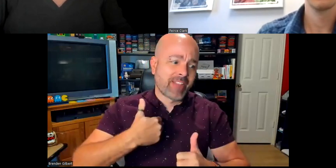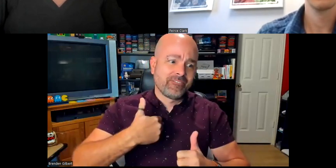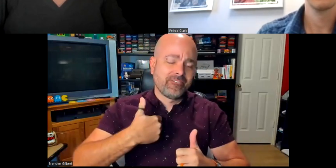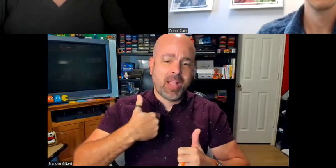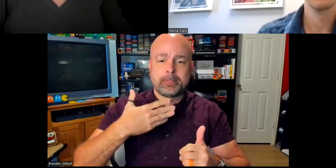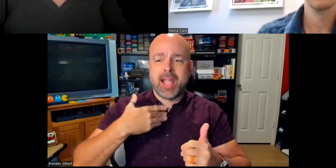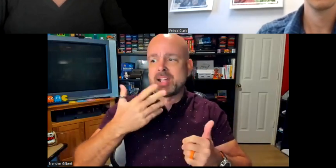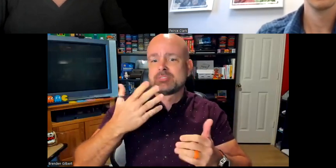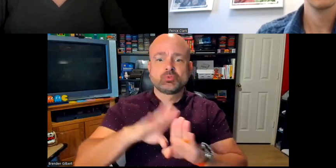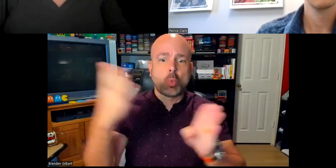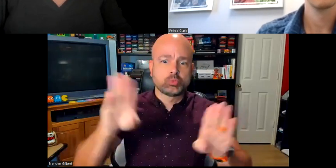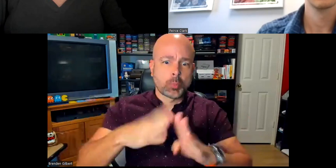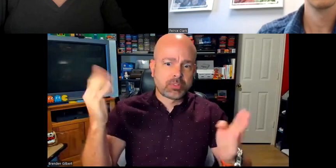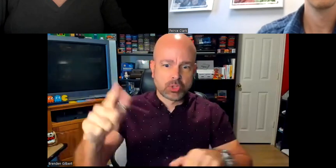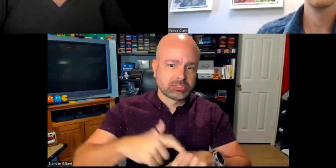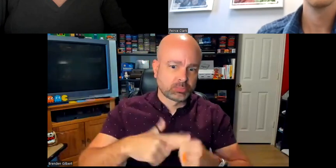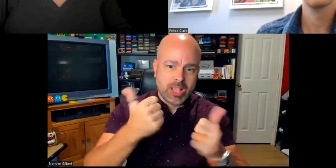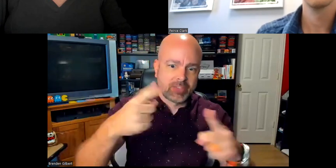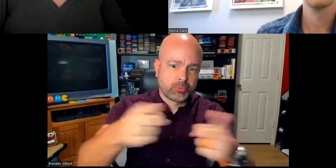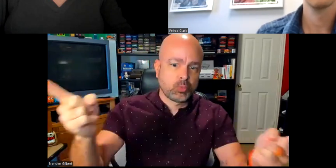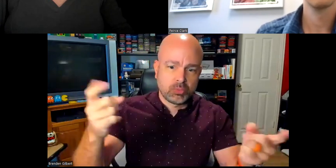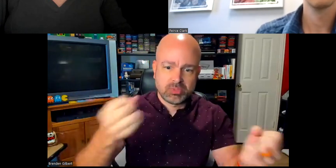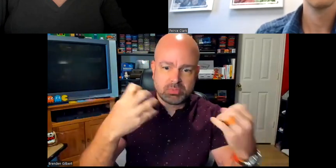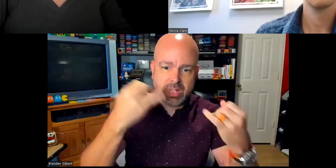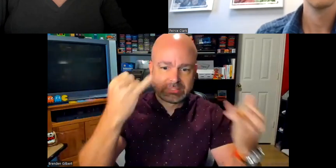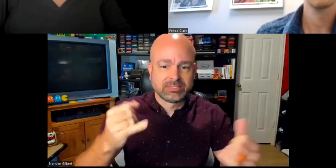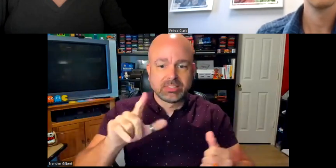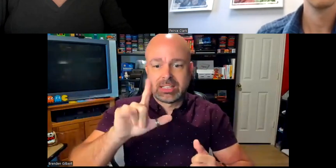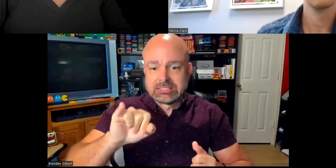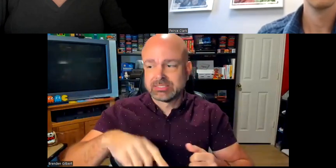feel free to reach out to me any time. My door is open at all